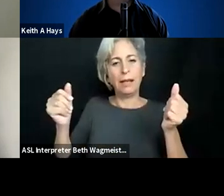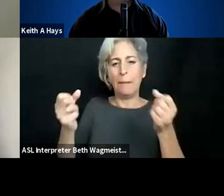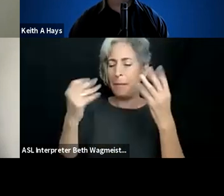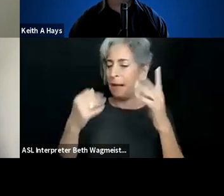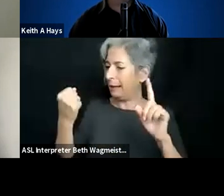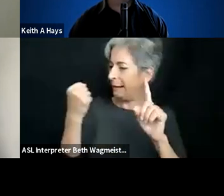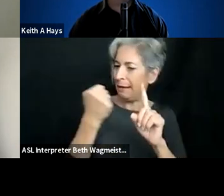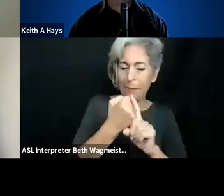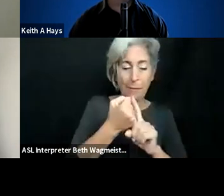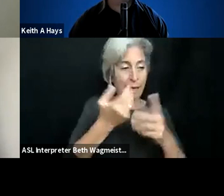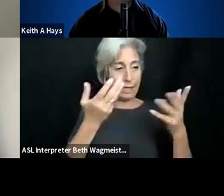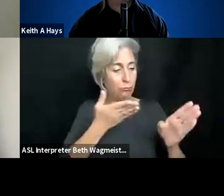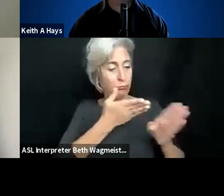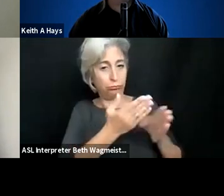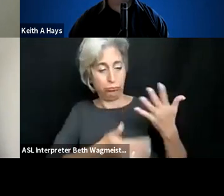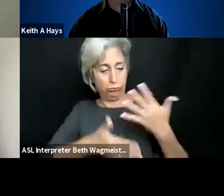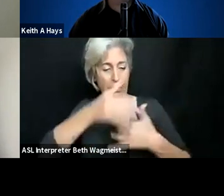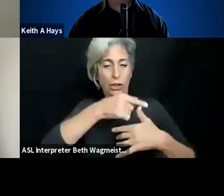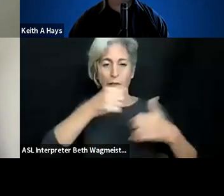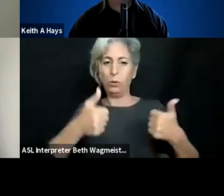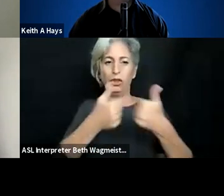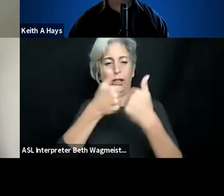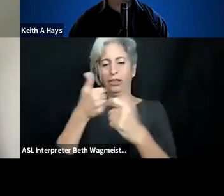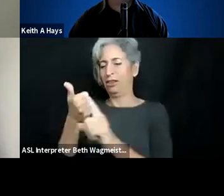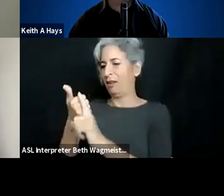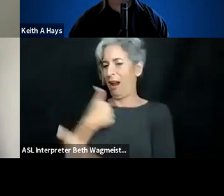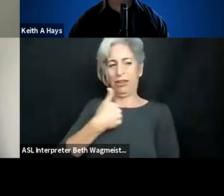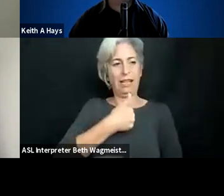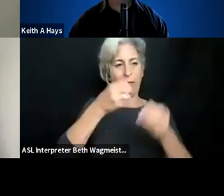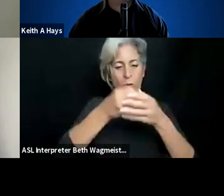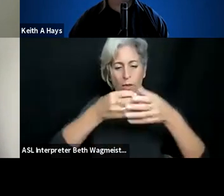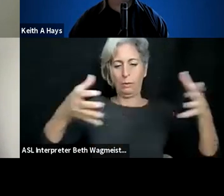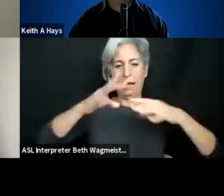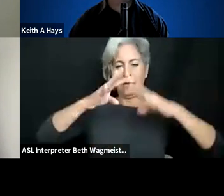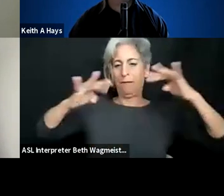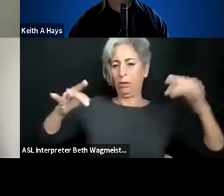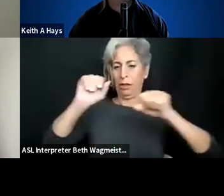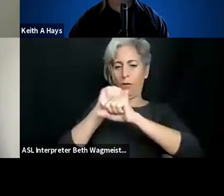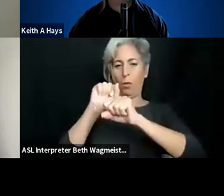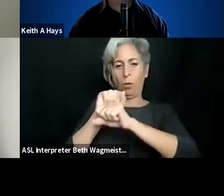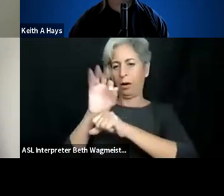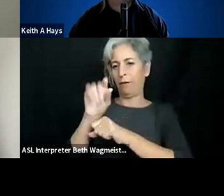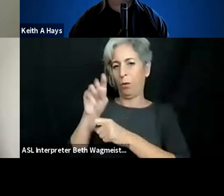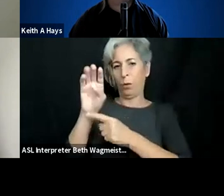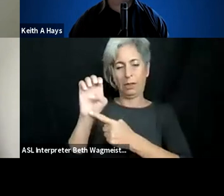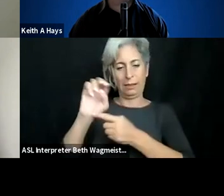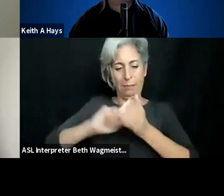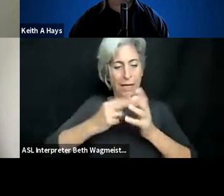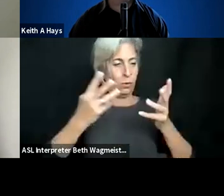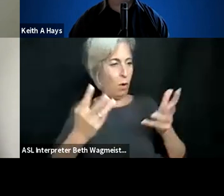diverse workforce can actively contribute to more inclusively designed AI and machine learning solutions. We're looking at how we